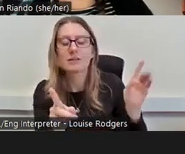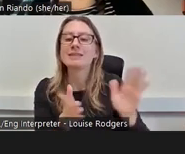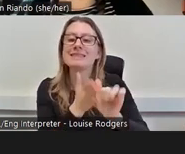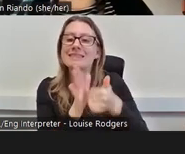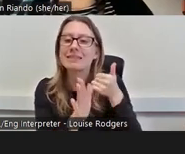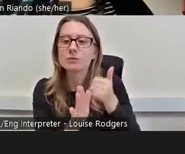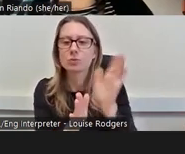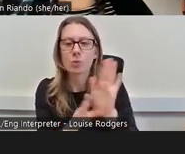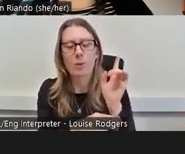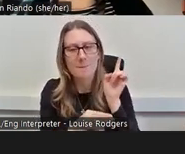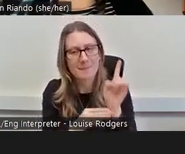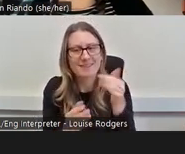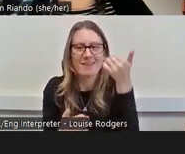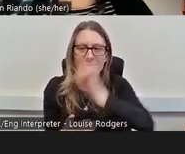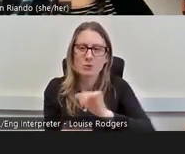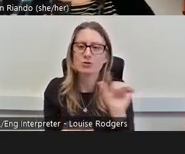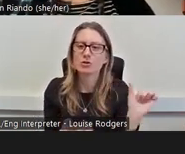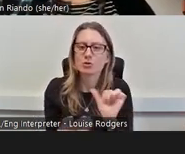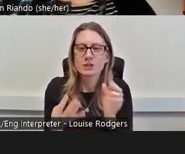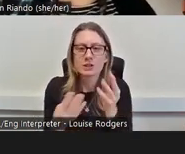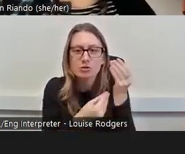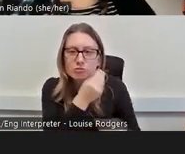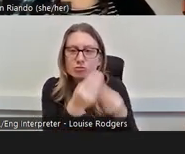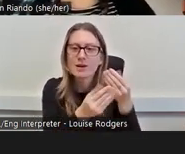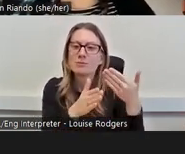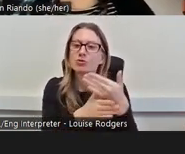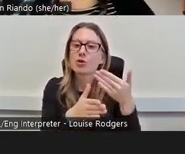but of course you should describe the job without any jargon